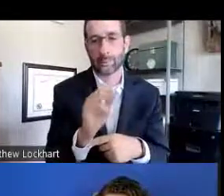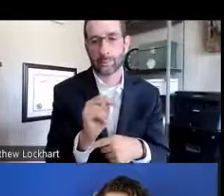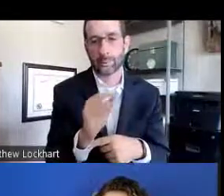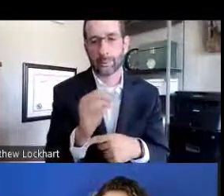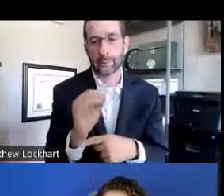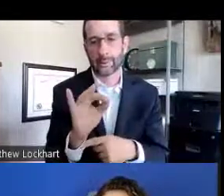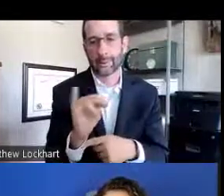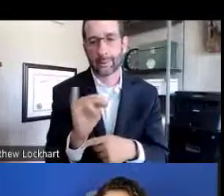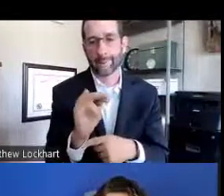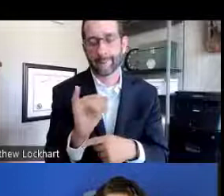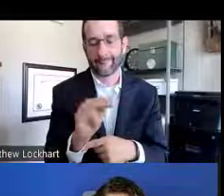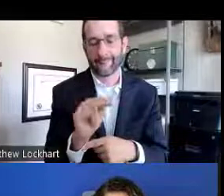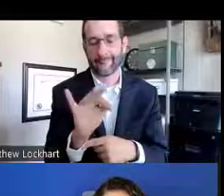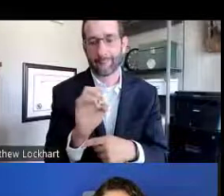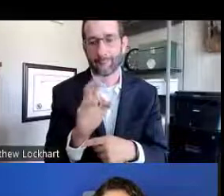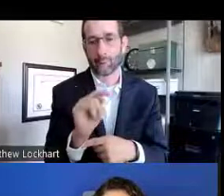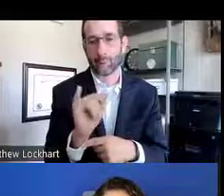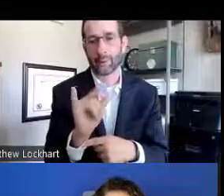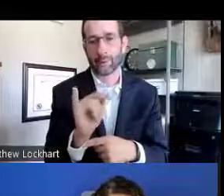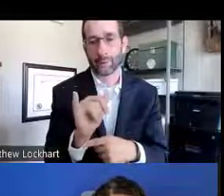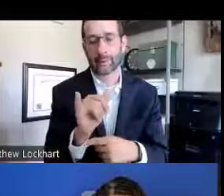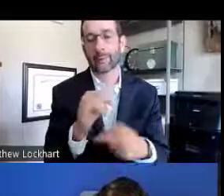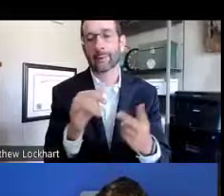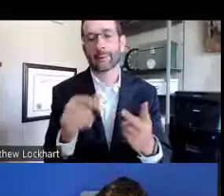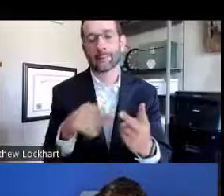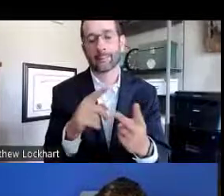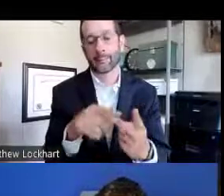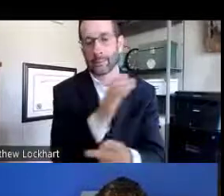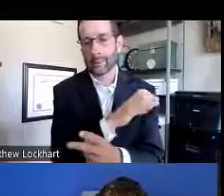those are the Contraception and Infertility category